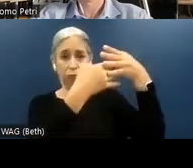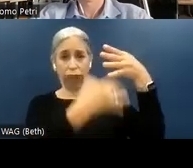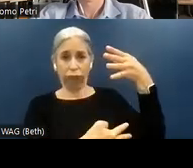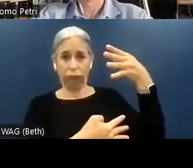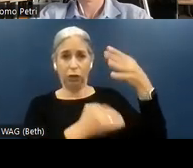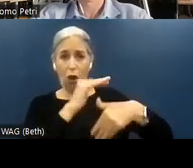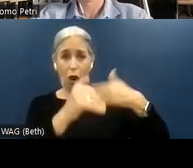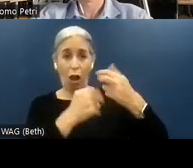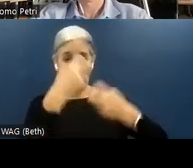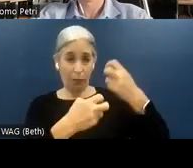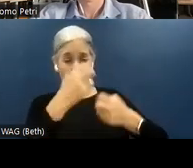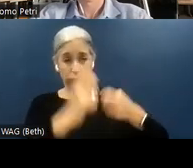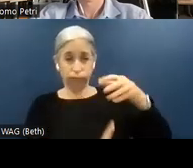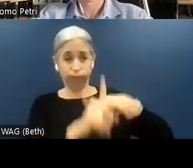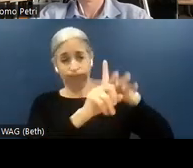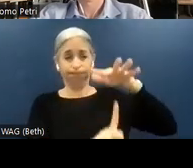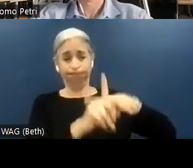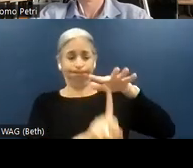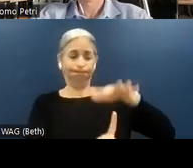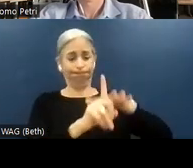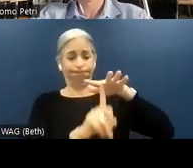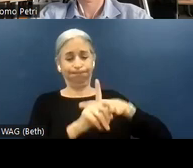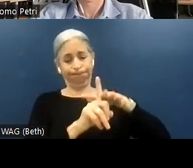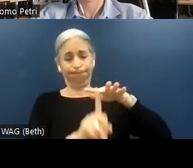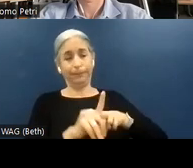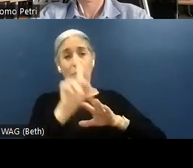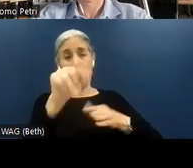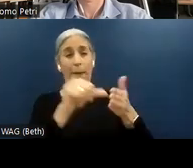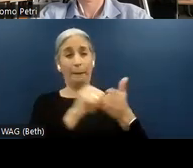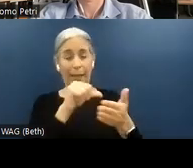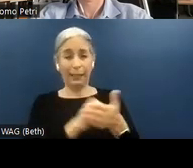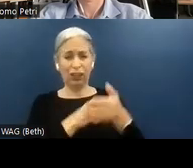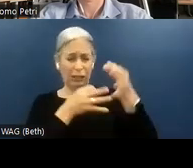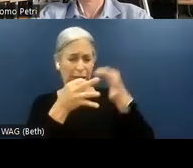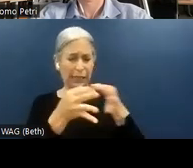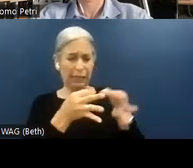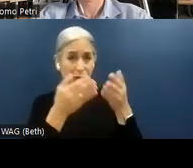issues that are present in a page. And again, details here are not fundamentally important.